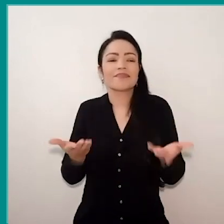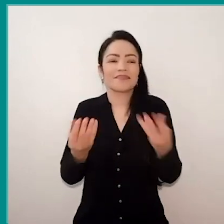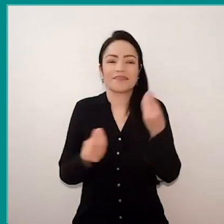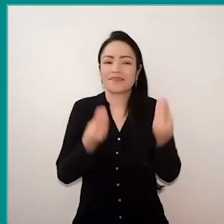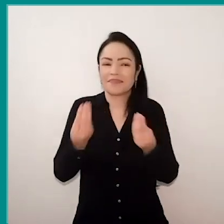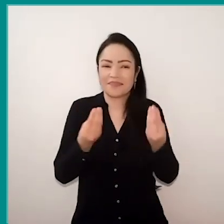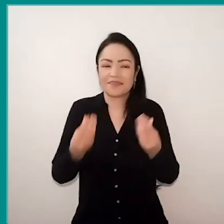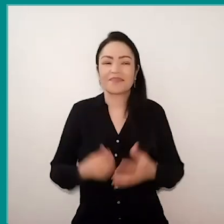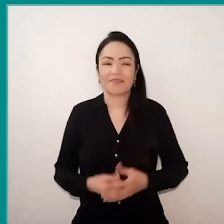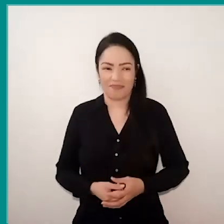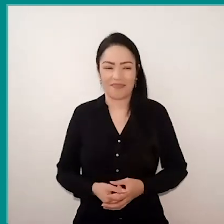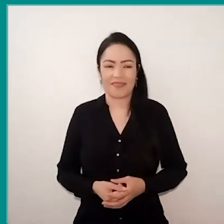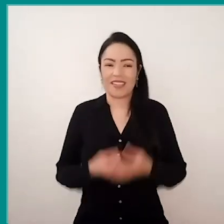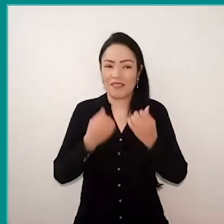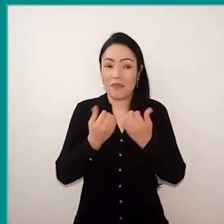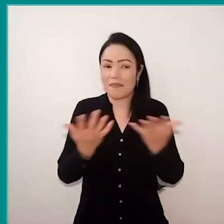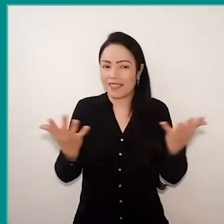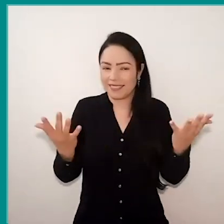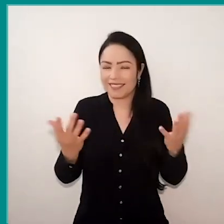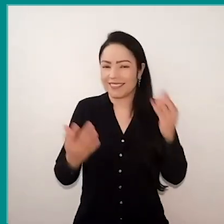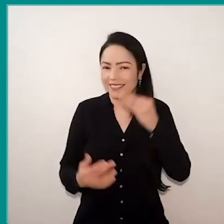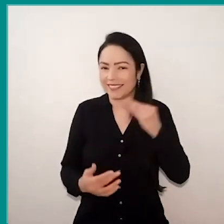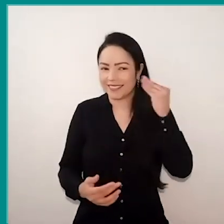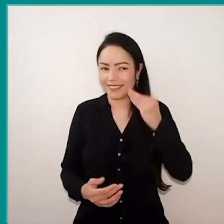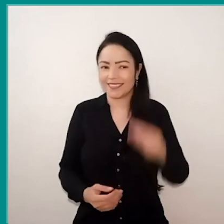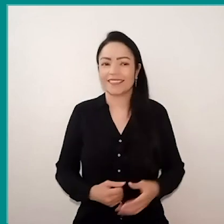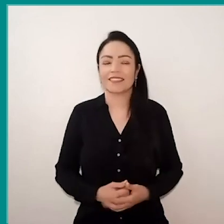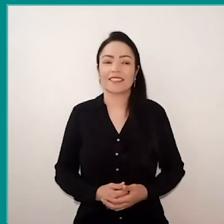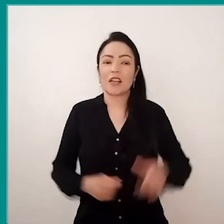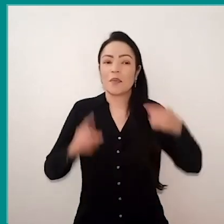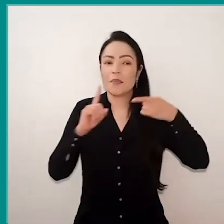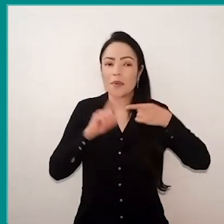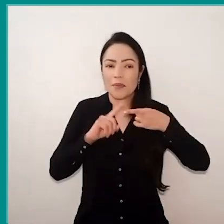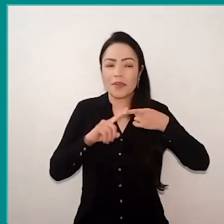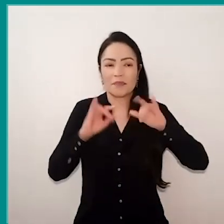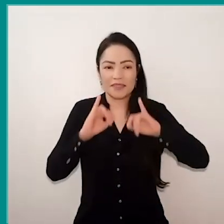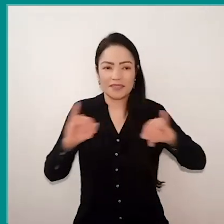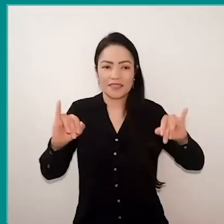So I will share the experience of these there. First, I need to say, as I've said in a few moments,